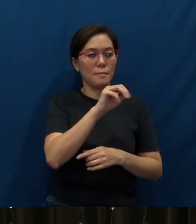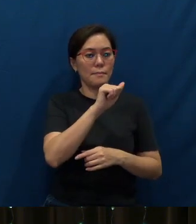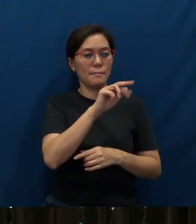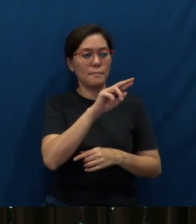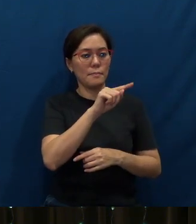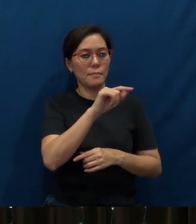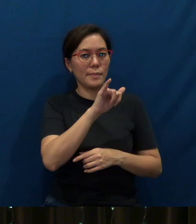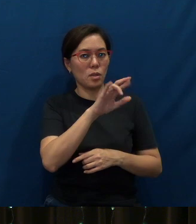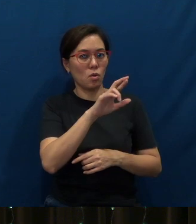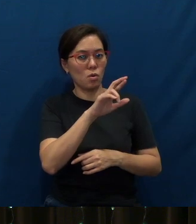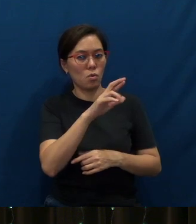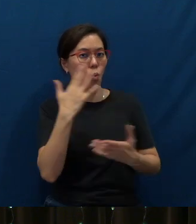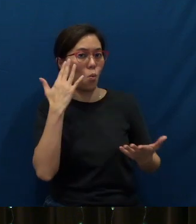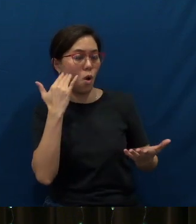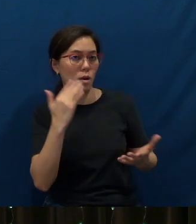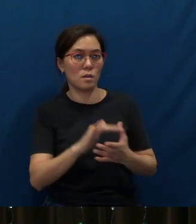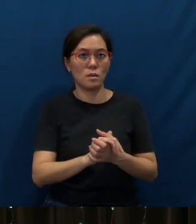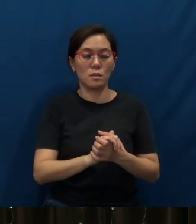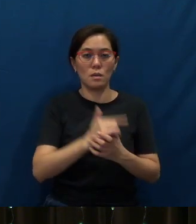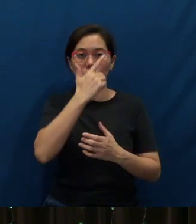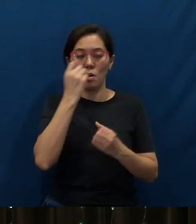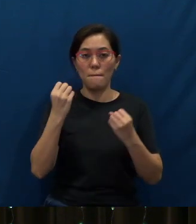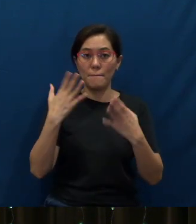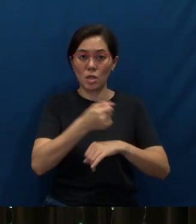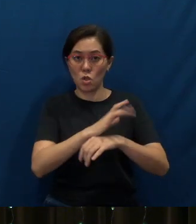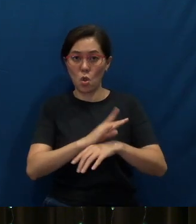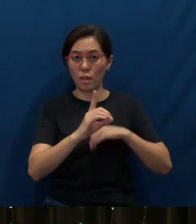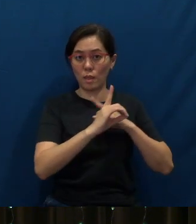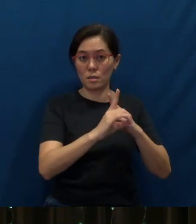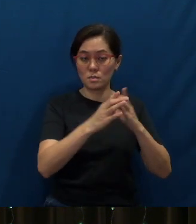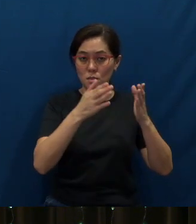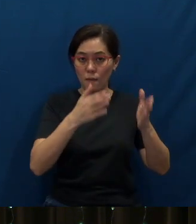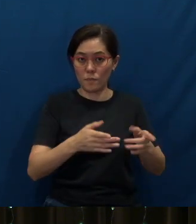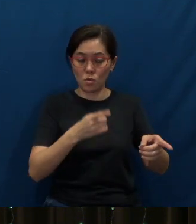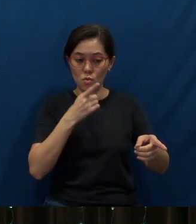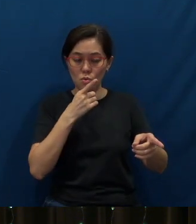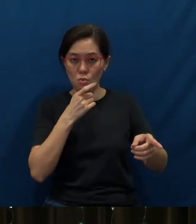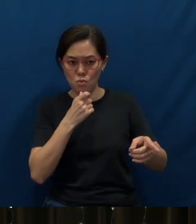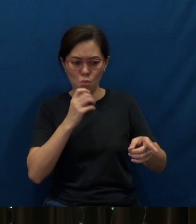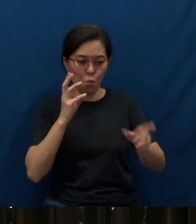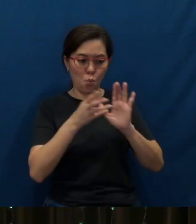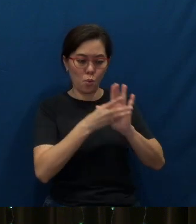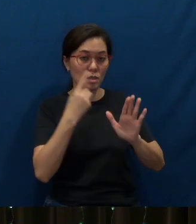Why? Because many early disciples who witnessed for Christ did so